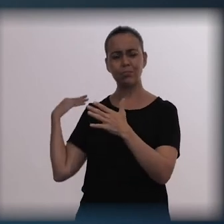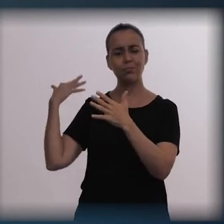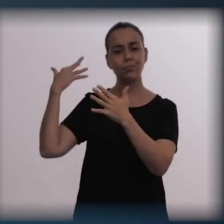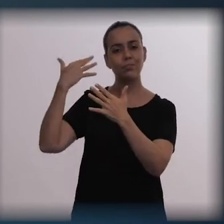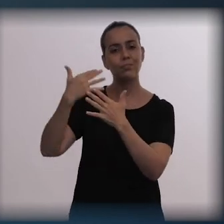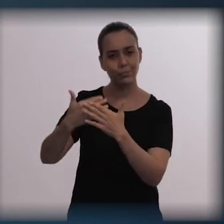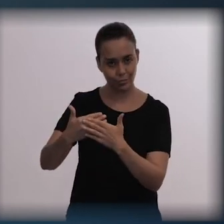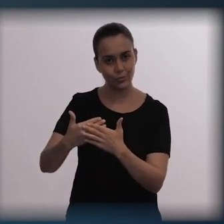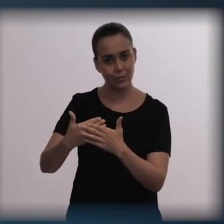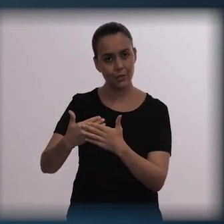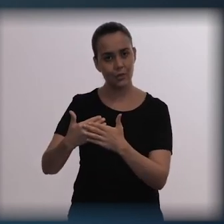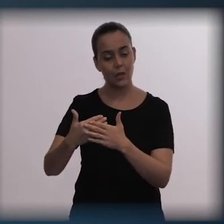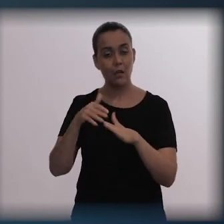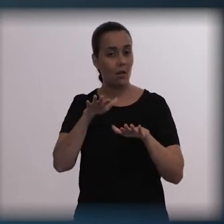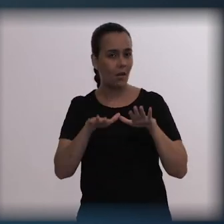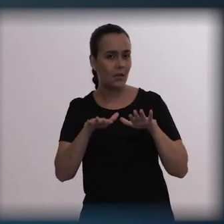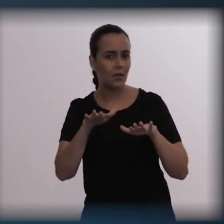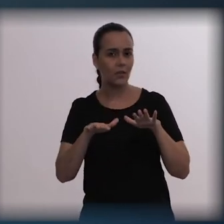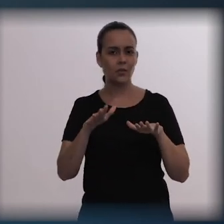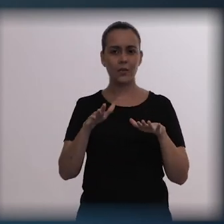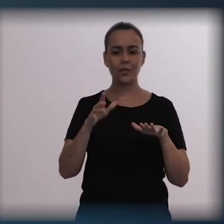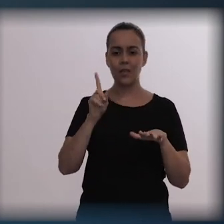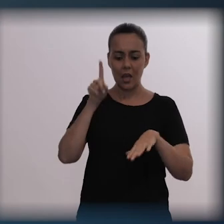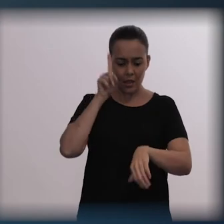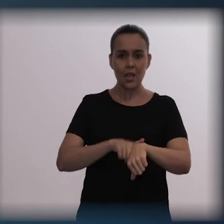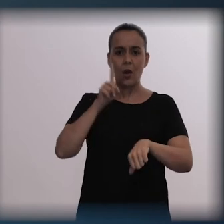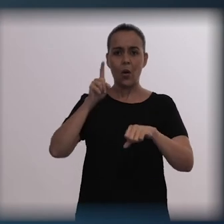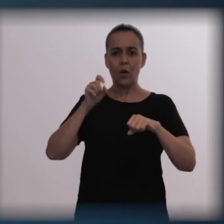sometimes it can be an impulsive act, but there is a root.